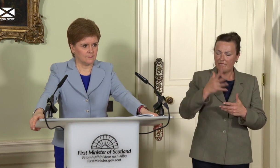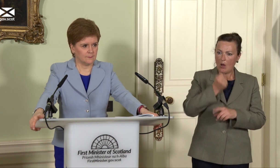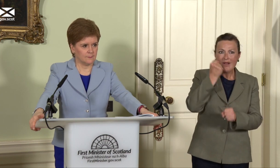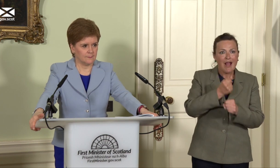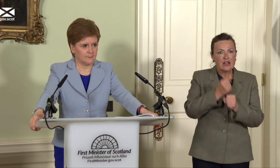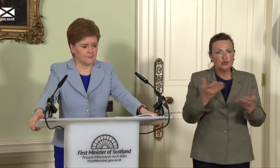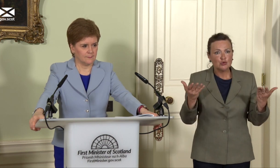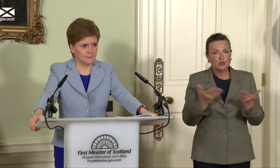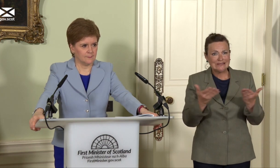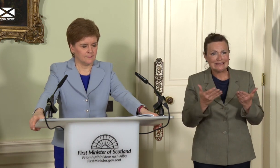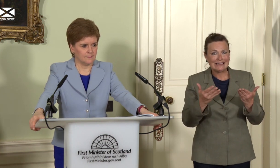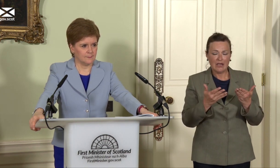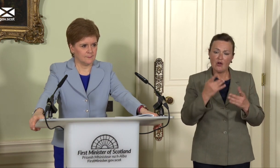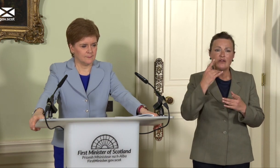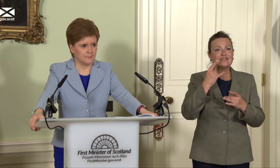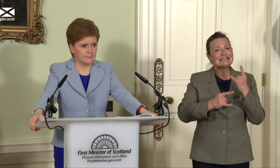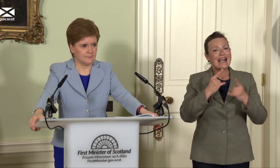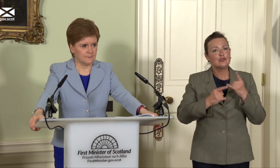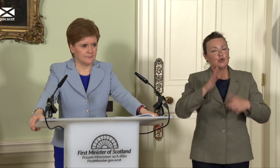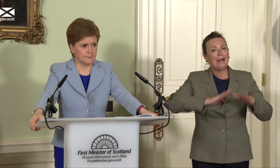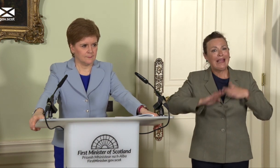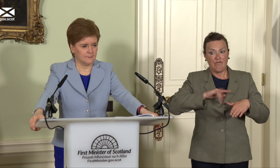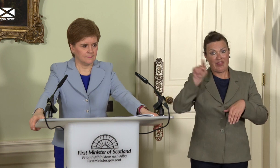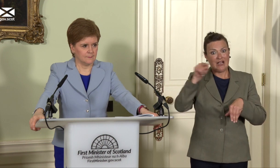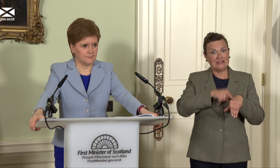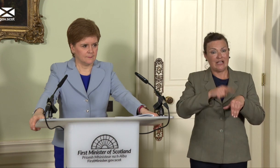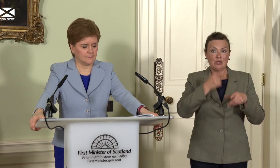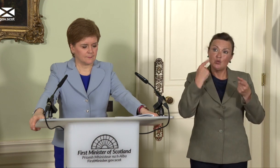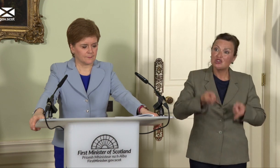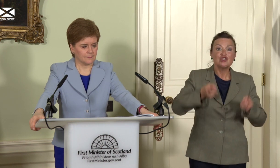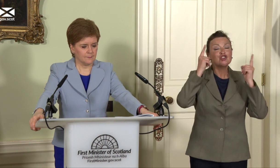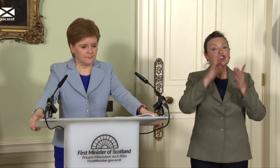he was chief whip of the SNP at Westminster. Is that the sort of behaviour you expect from